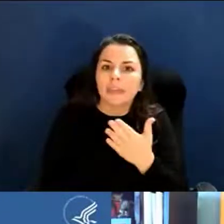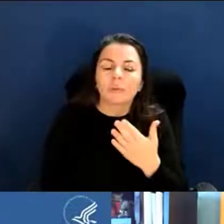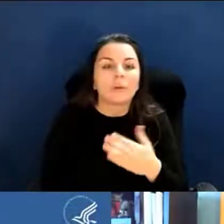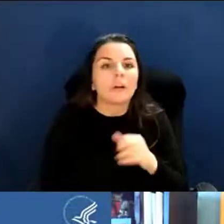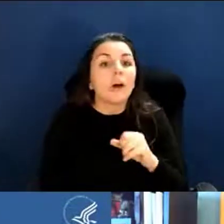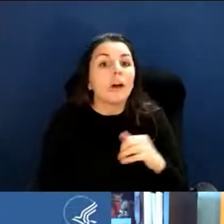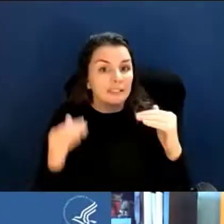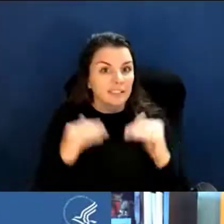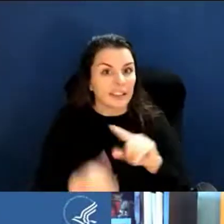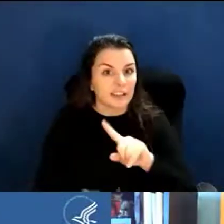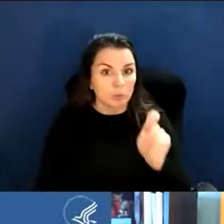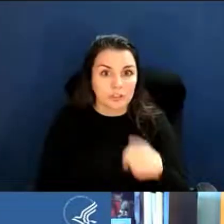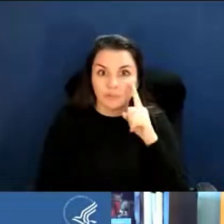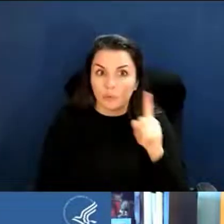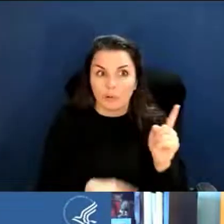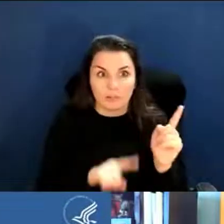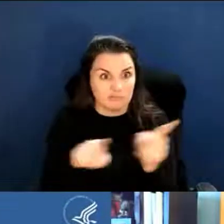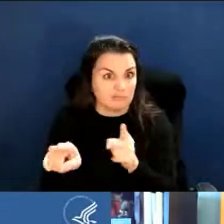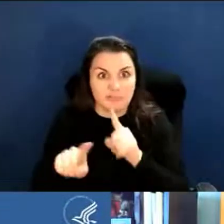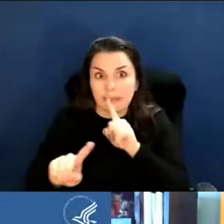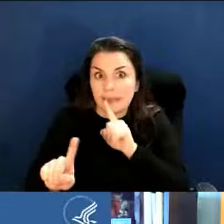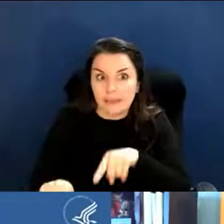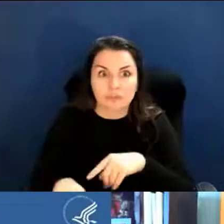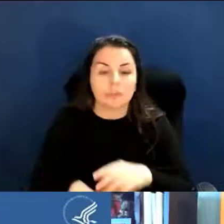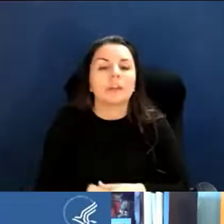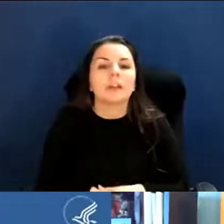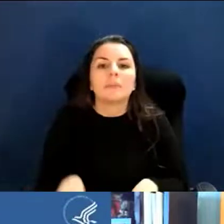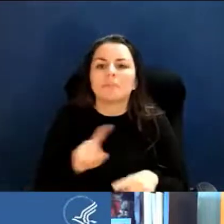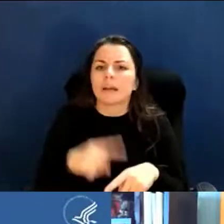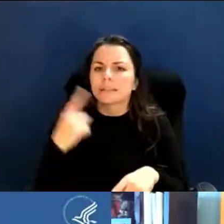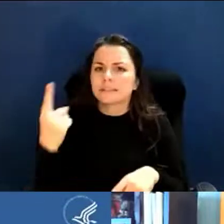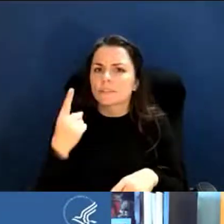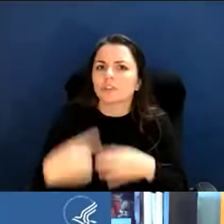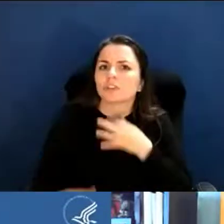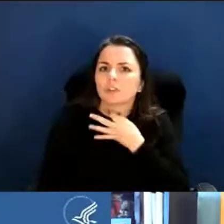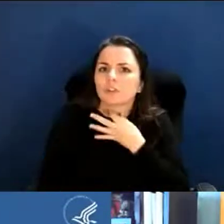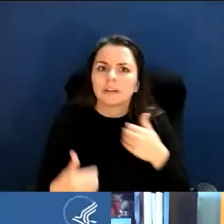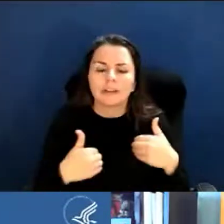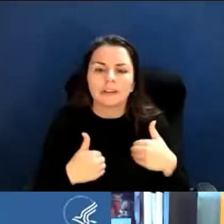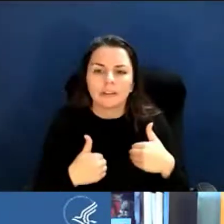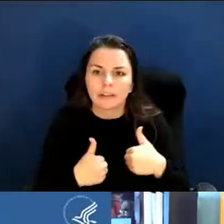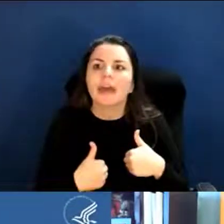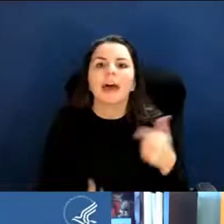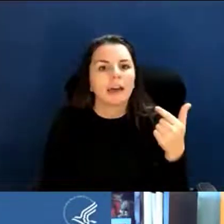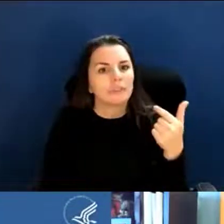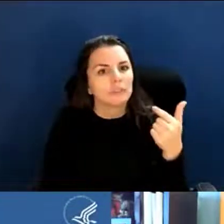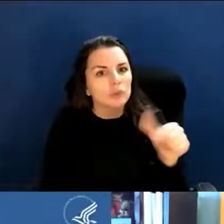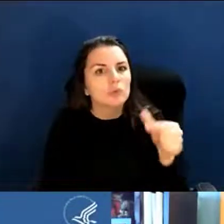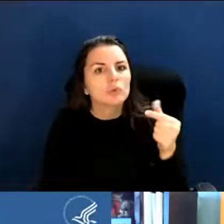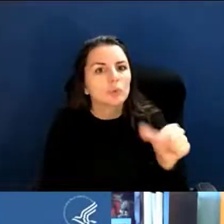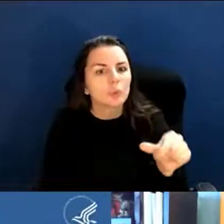Someone wants to know if there is a green lab sustainability program for extramural.